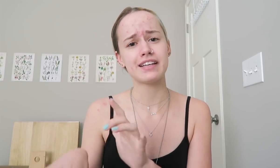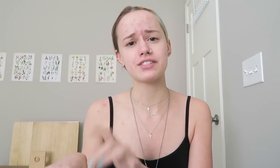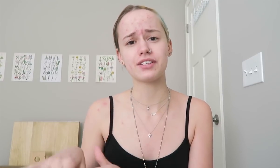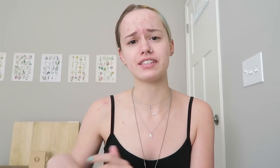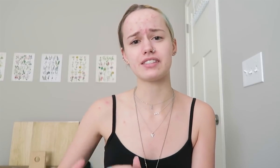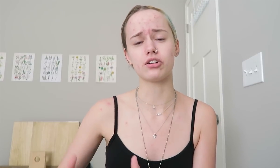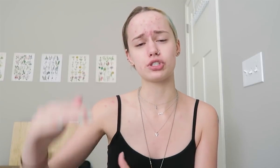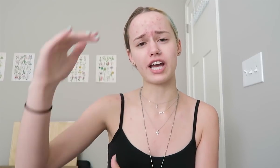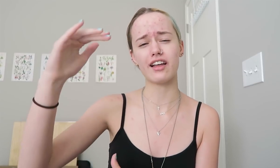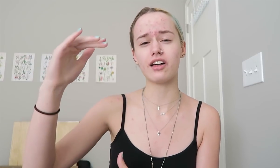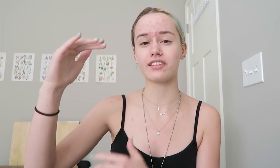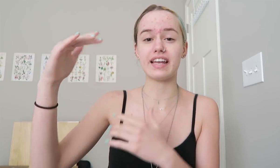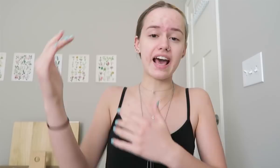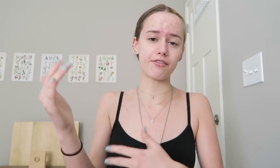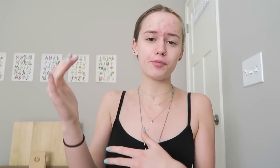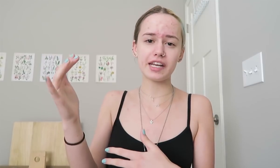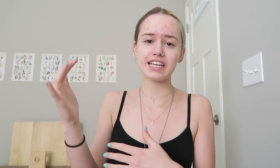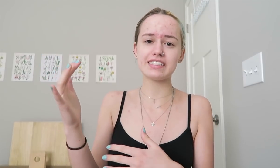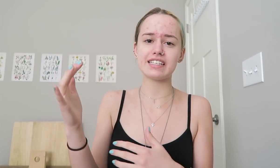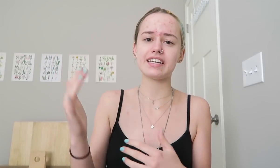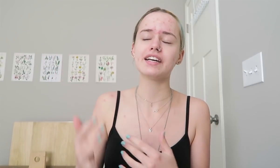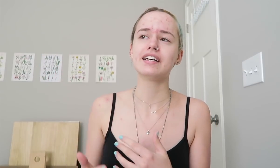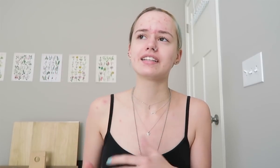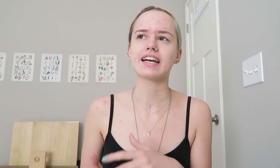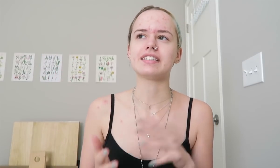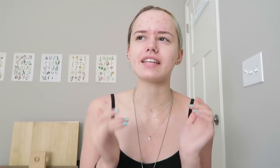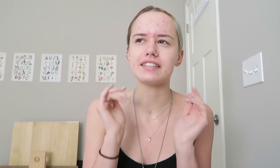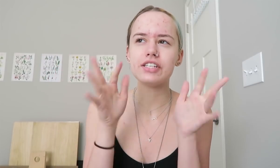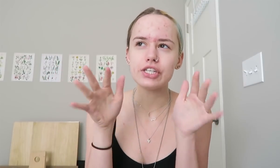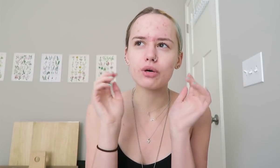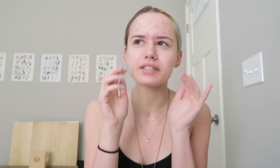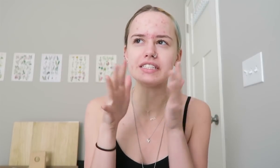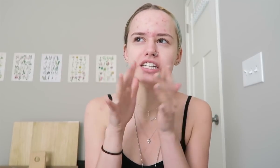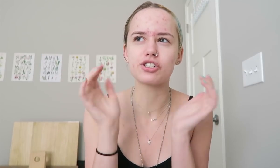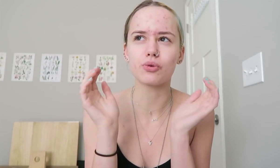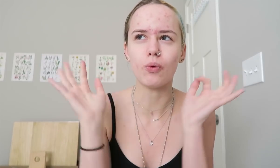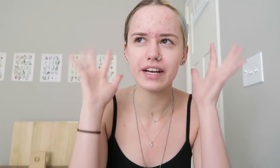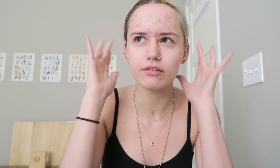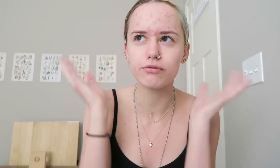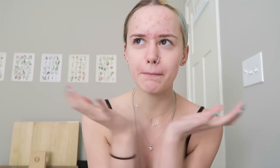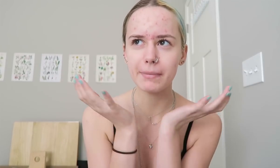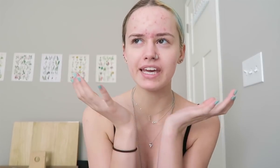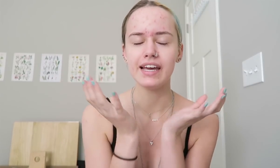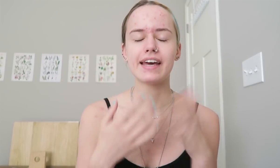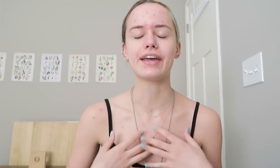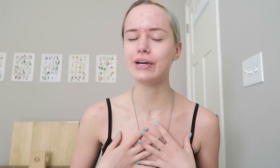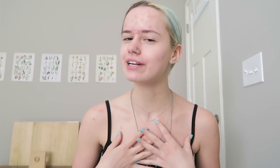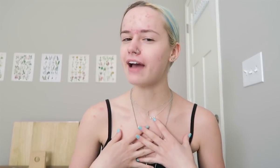In this little chat log that everybody can see, like I didn't know what the teacher wanted from me, and I could have asked.